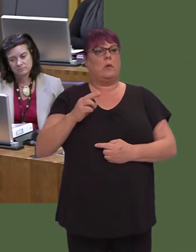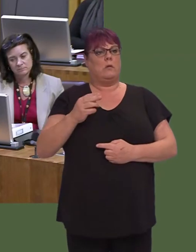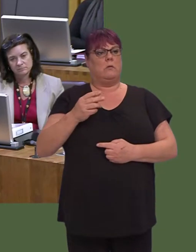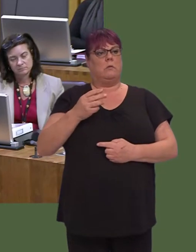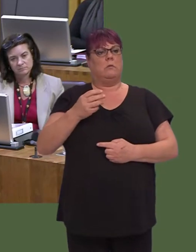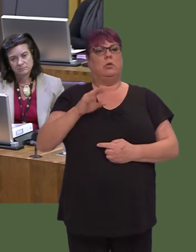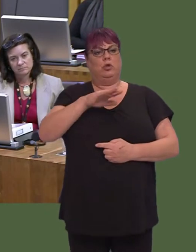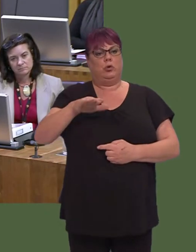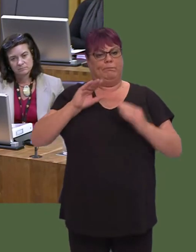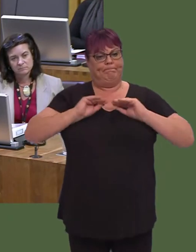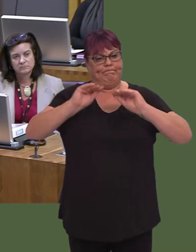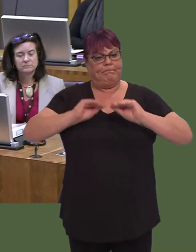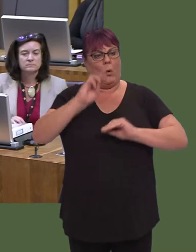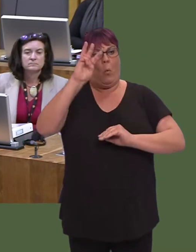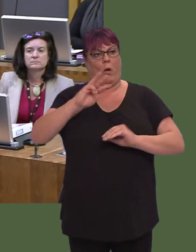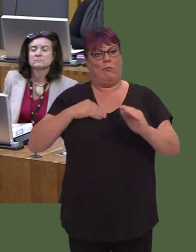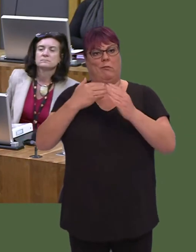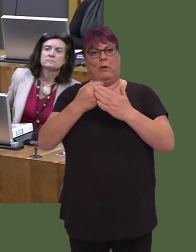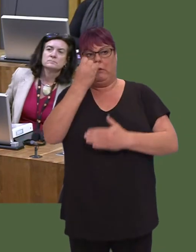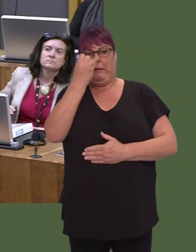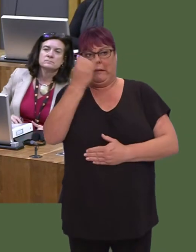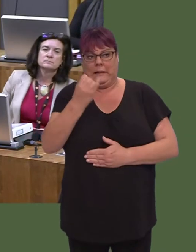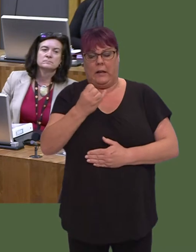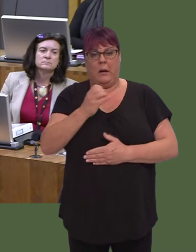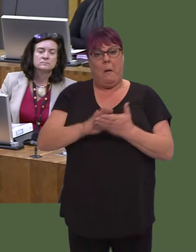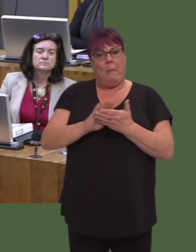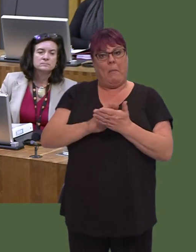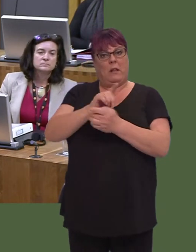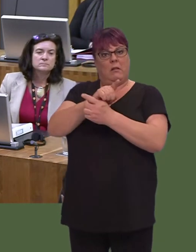say that we have created confident Welsh speakers in English-medium schools as a result, which